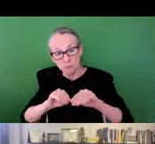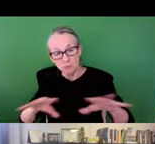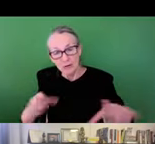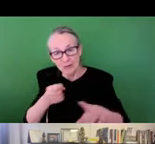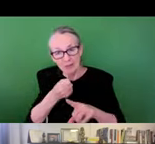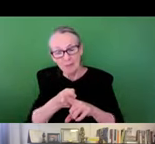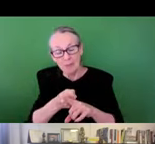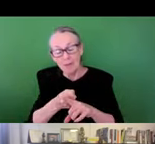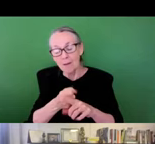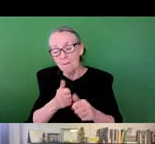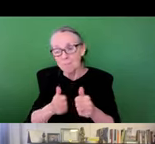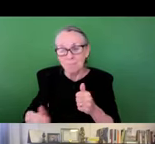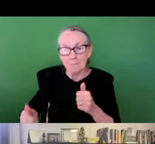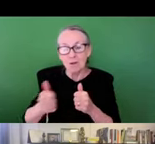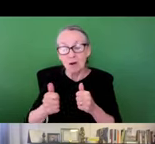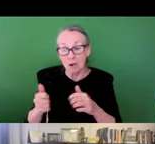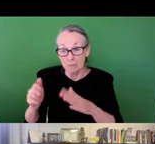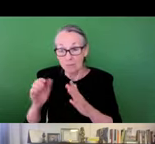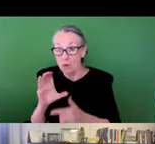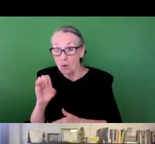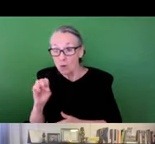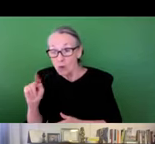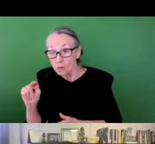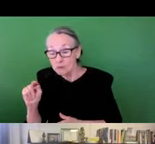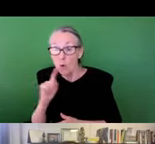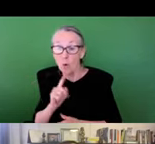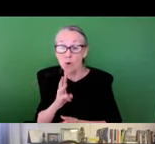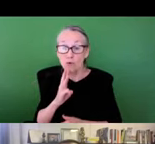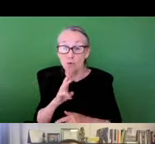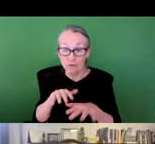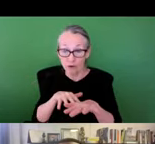rainfall is a major contributing factor spreading the impact beyond coastal